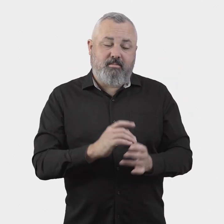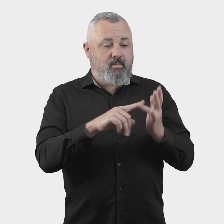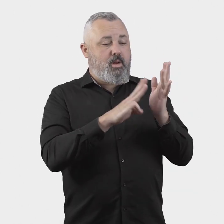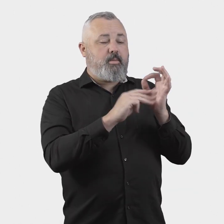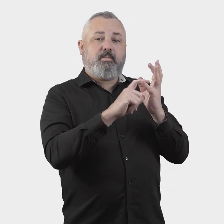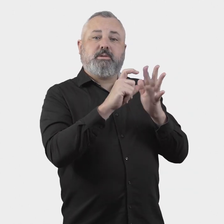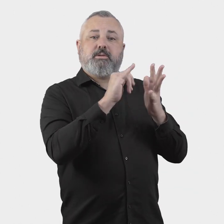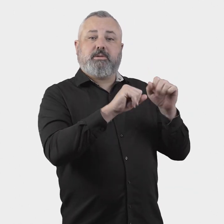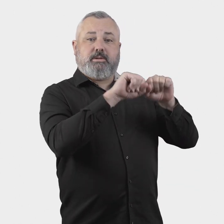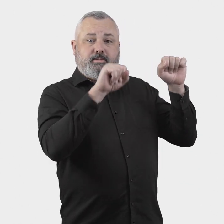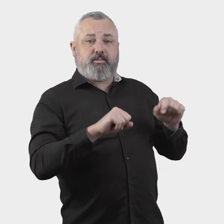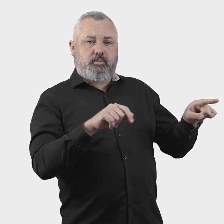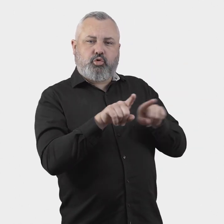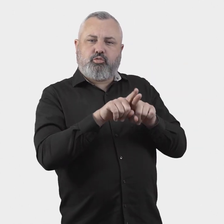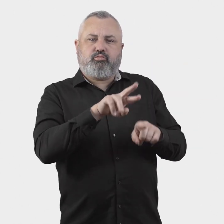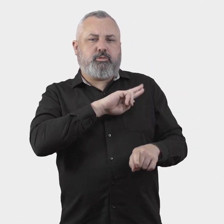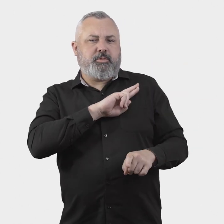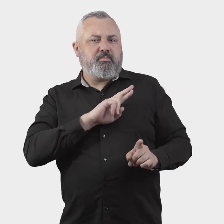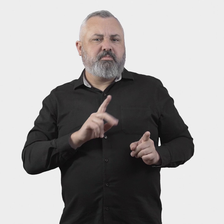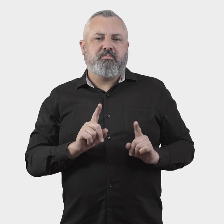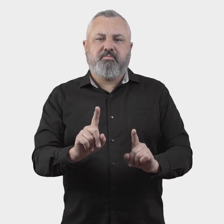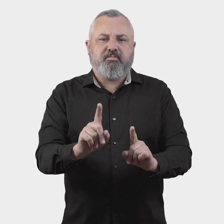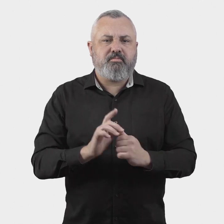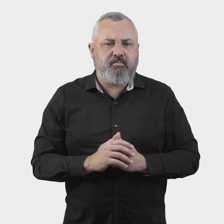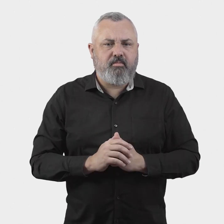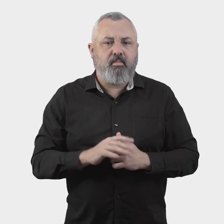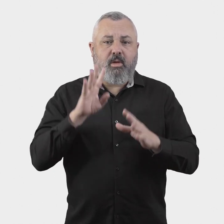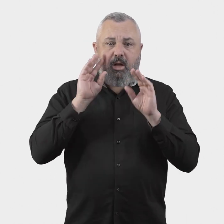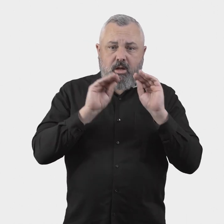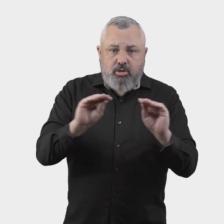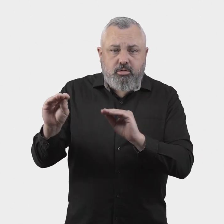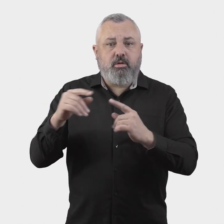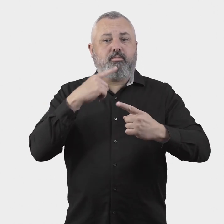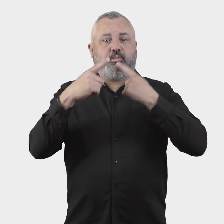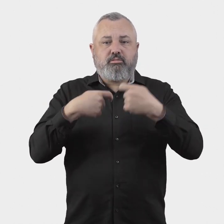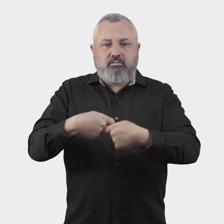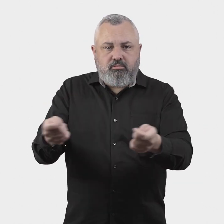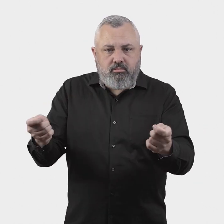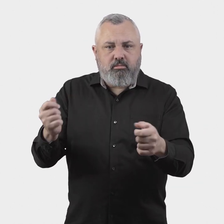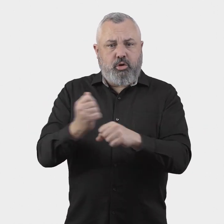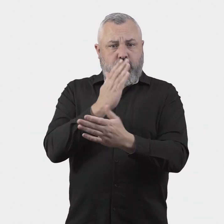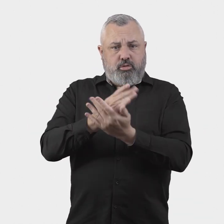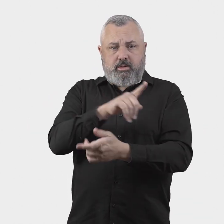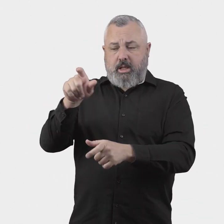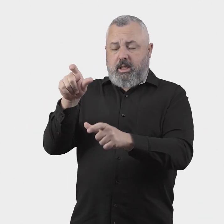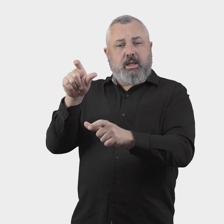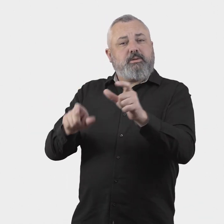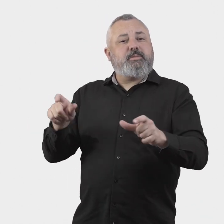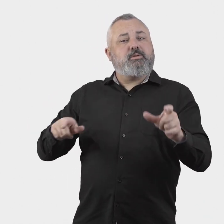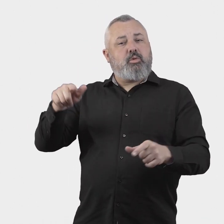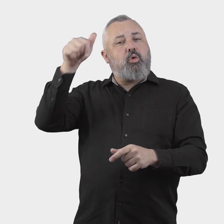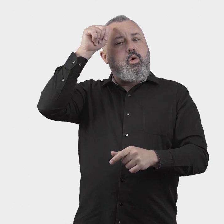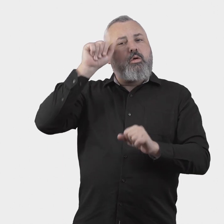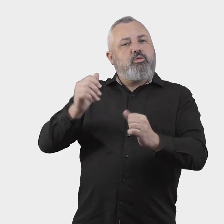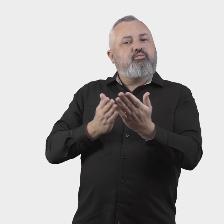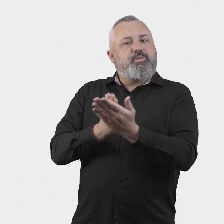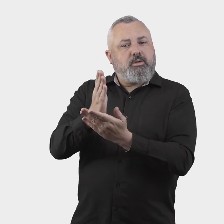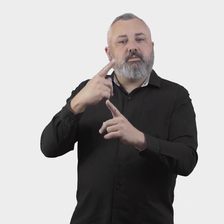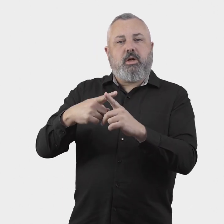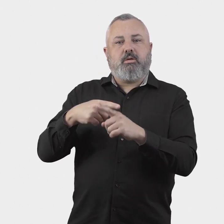The ombuds scheme will have a role in educating aviation customers about their consumer rights, and